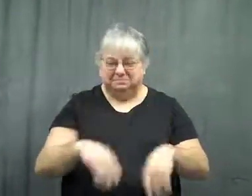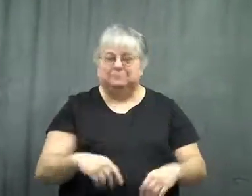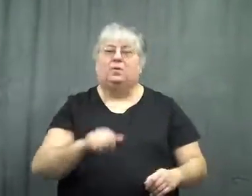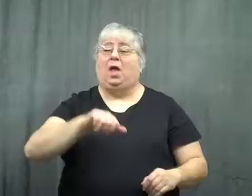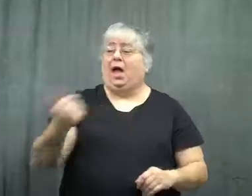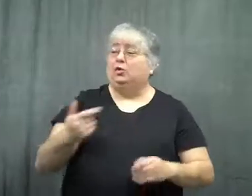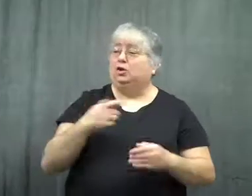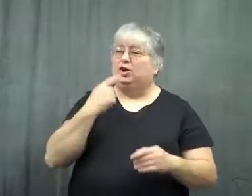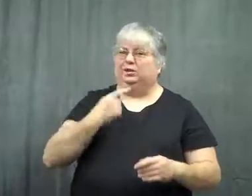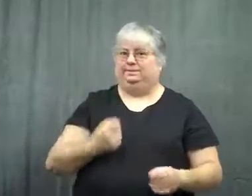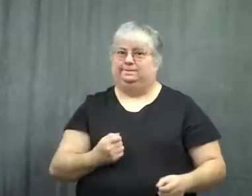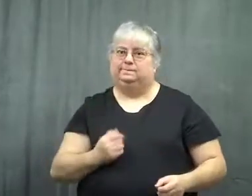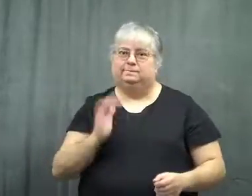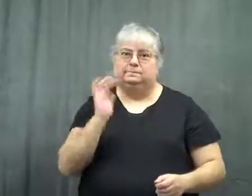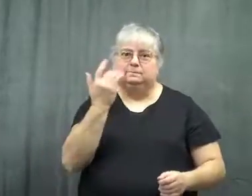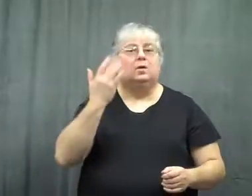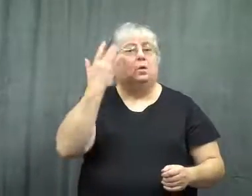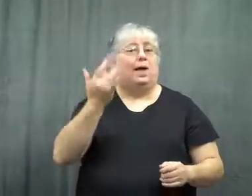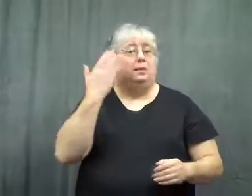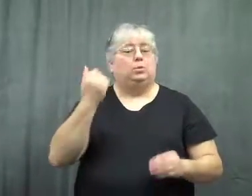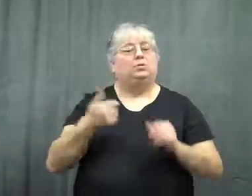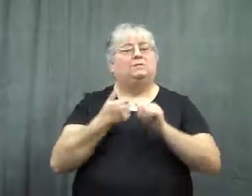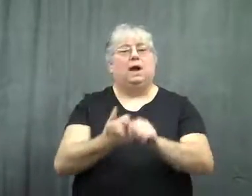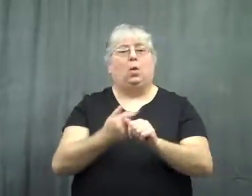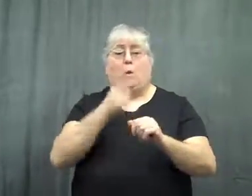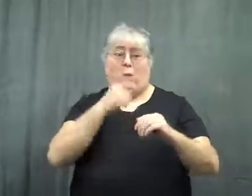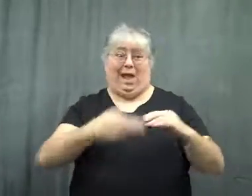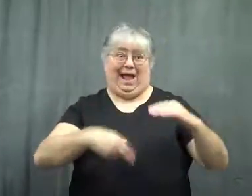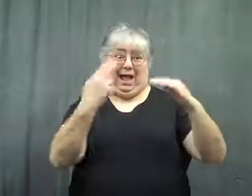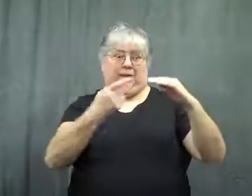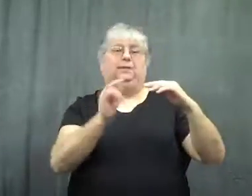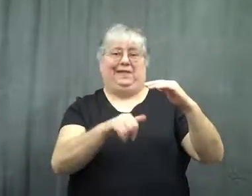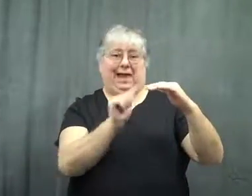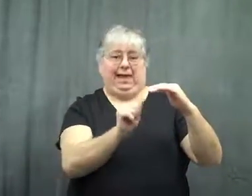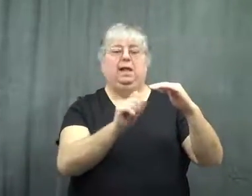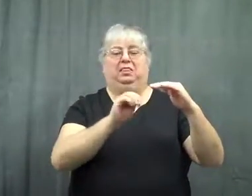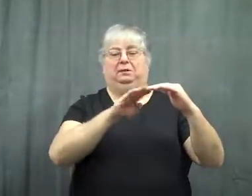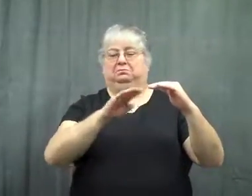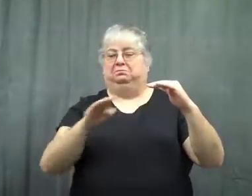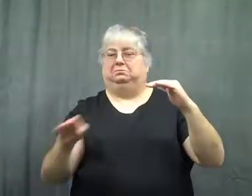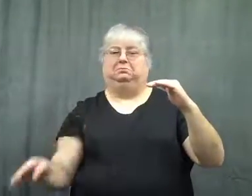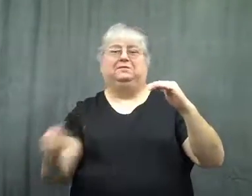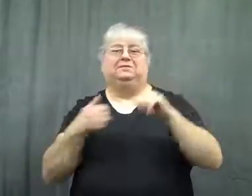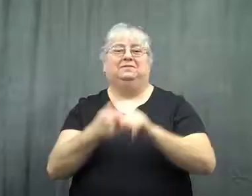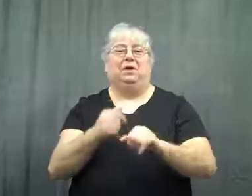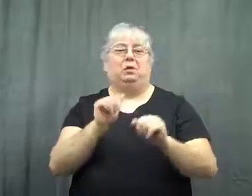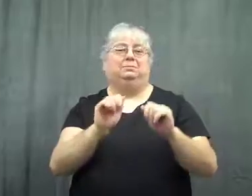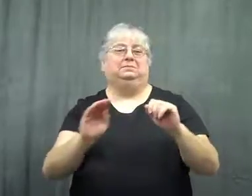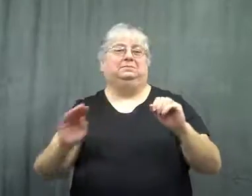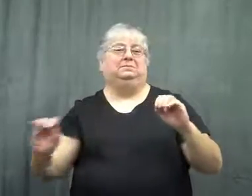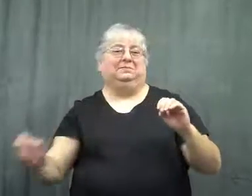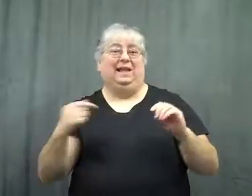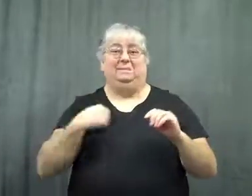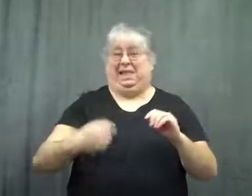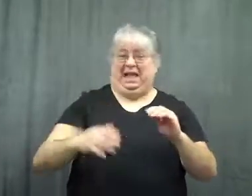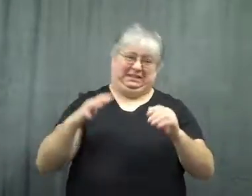The other students didn't like that because whoever had the highest score was an A, then everyone else was graded accordingly.